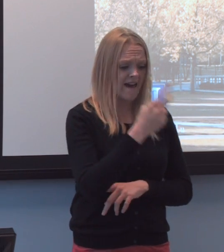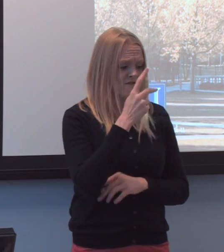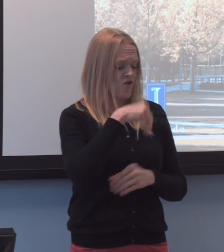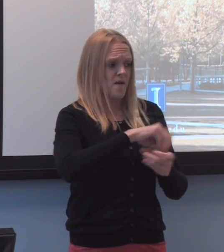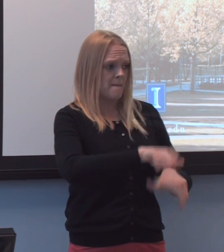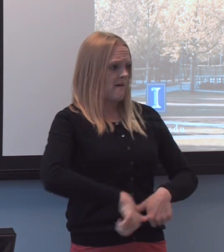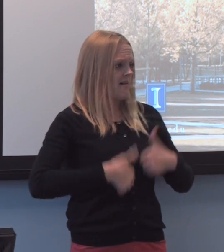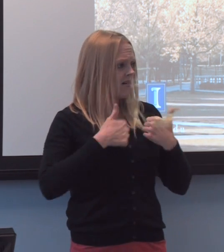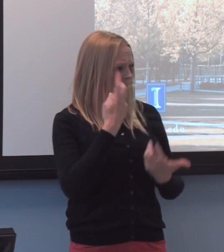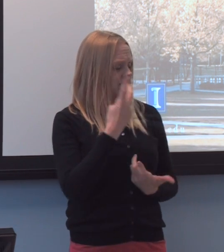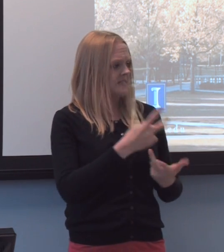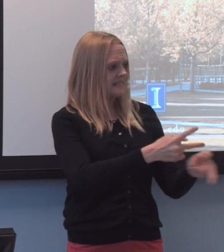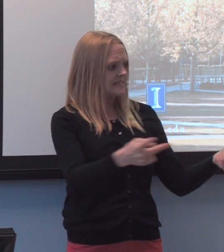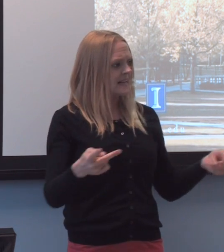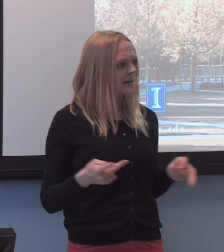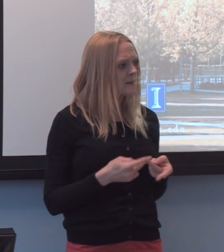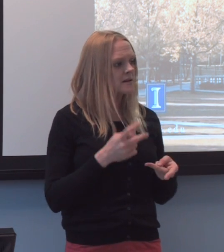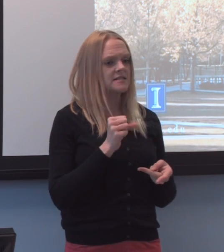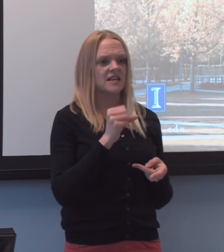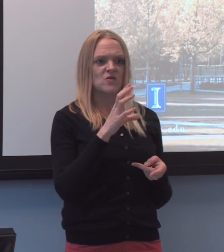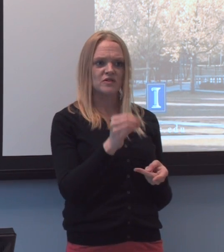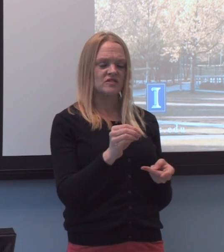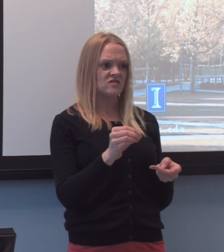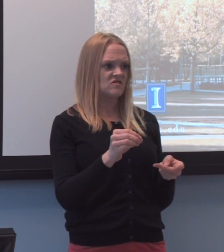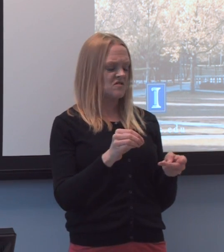that was so invariant of topography